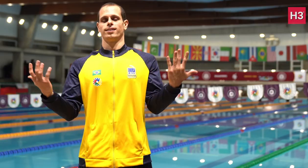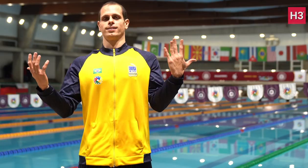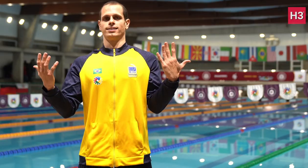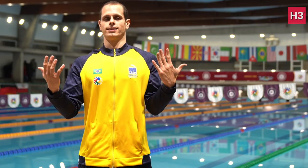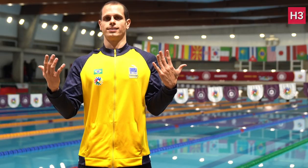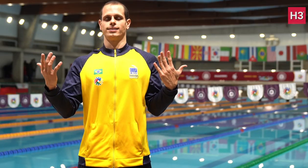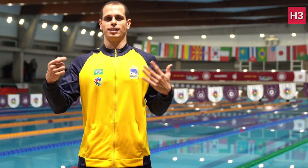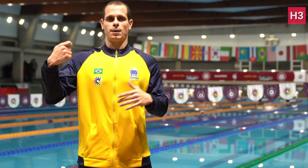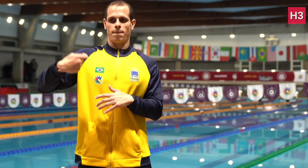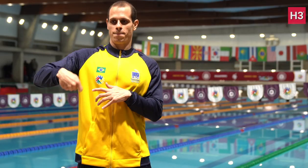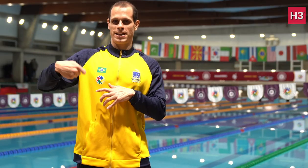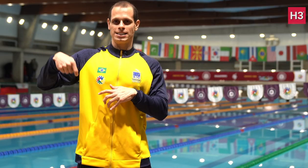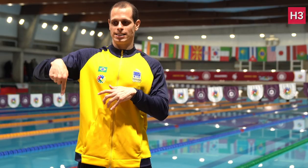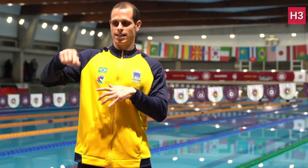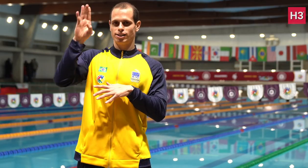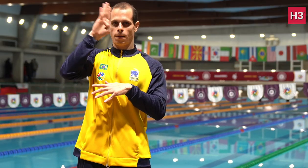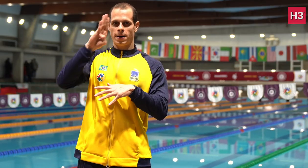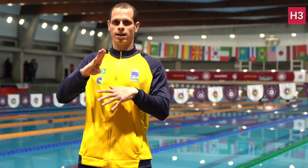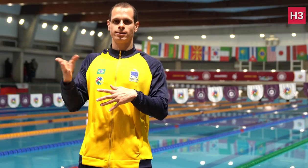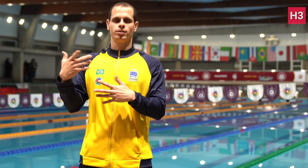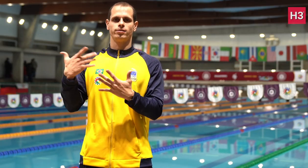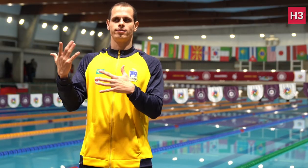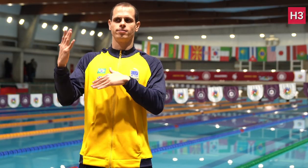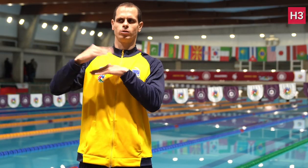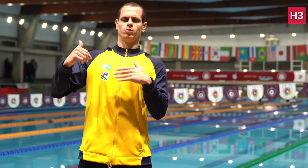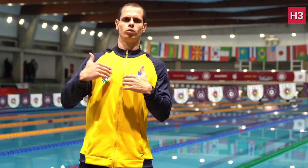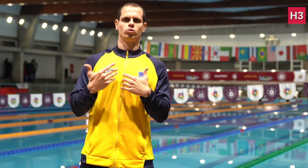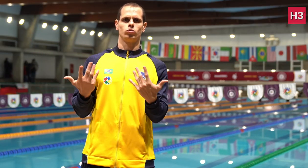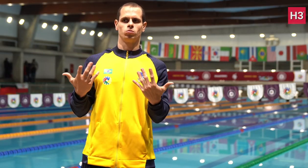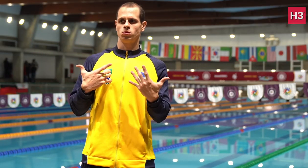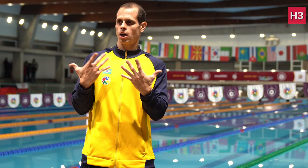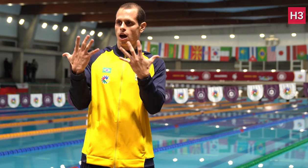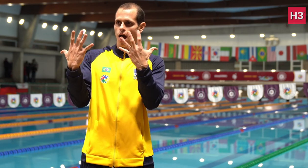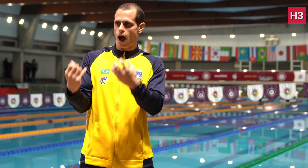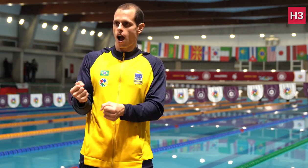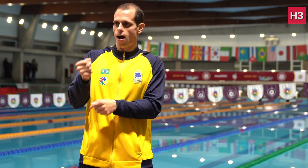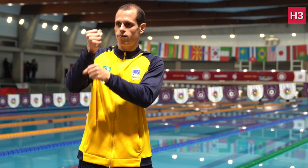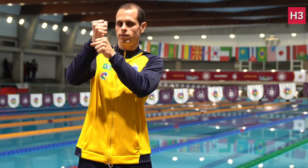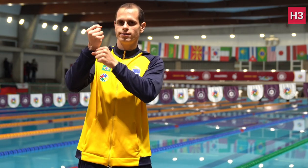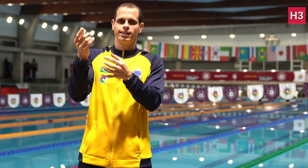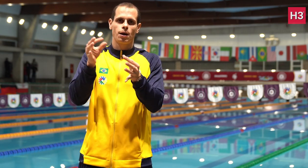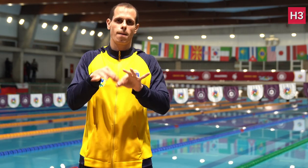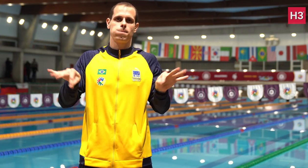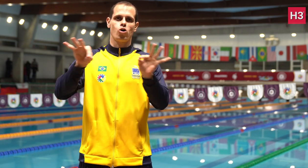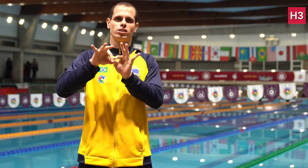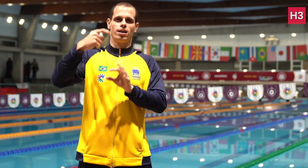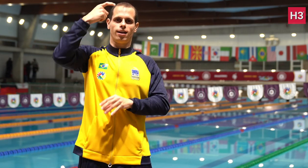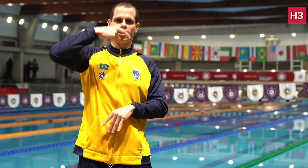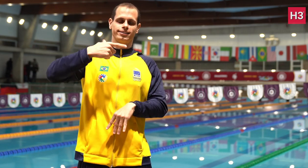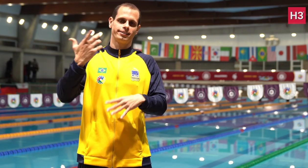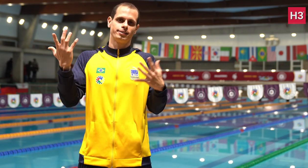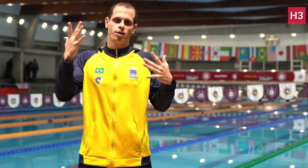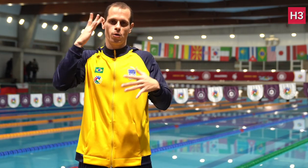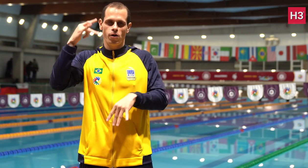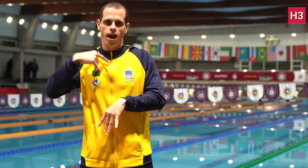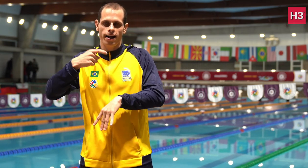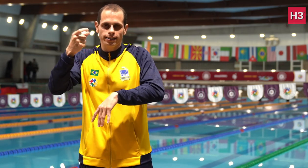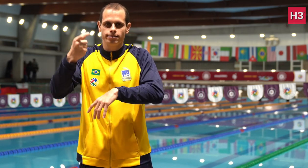The president of Deaflympics asked me to be the flag bearer for my country because I won the Gold